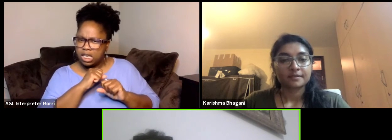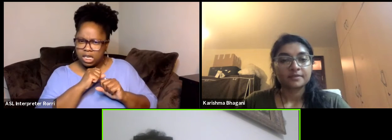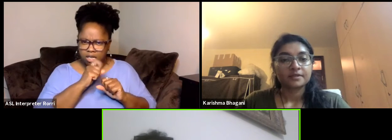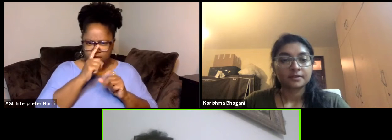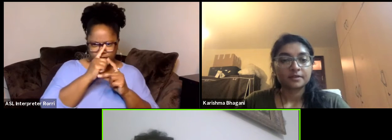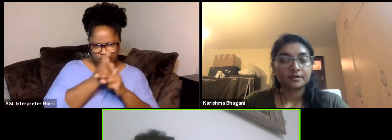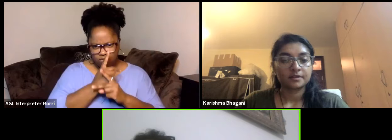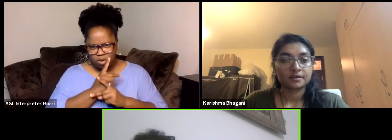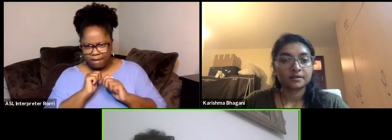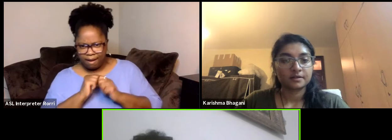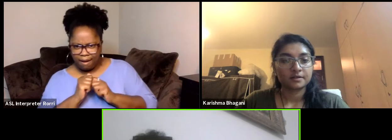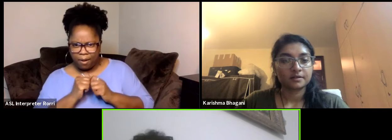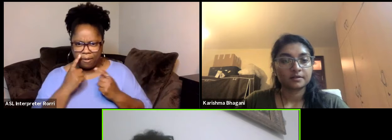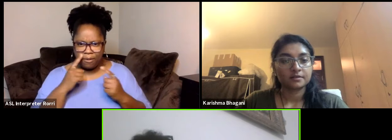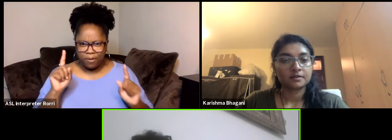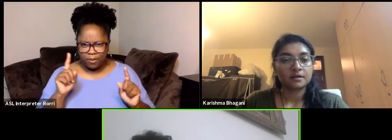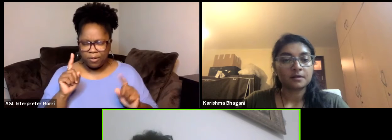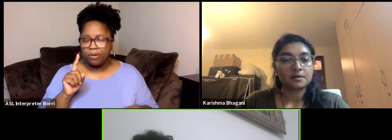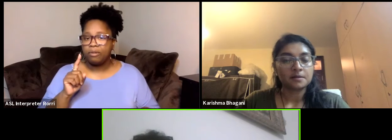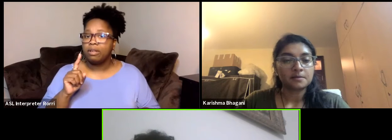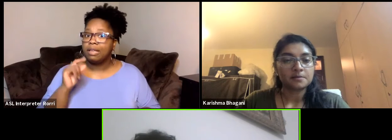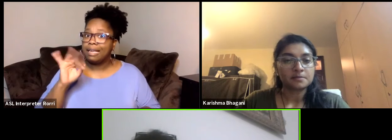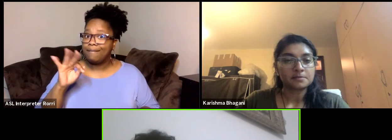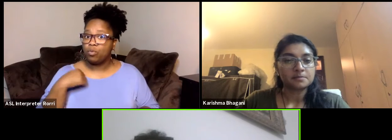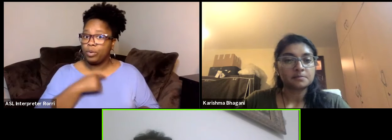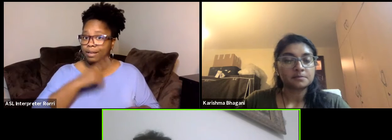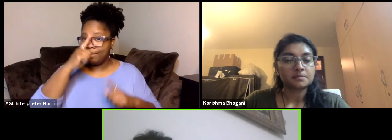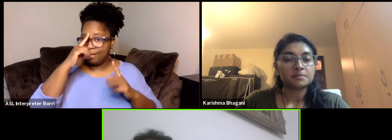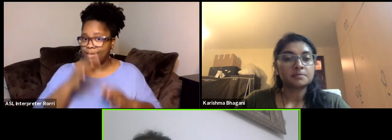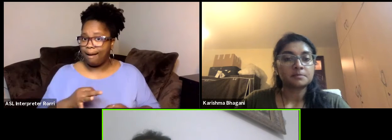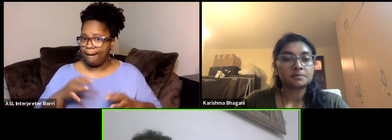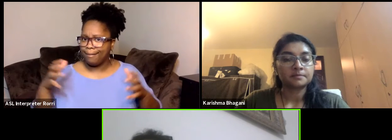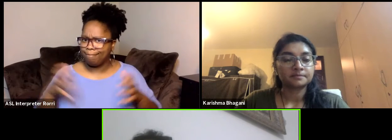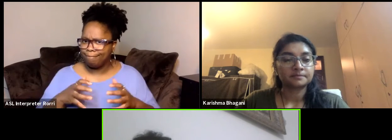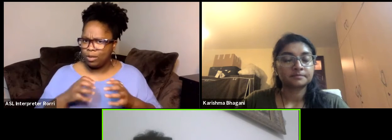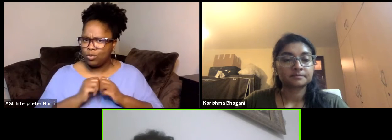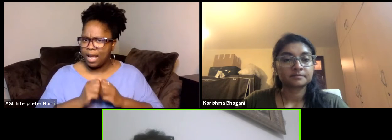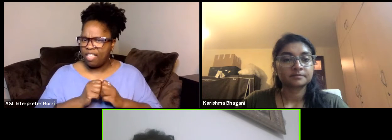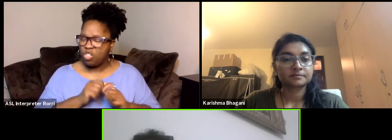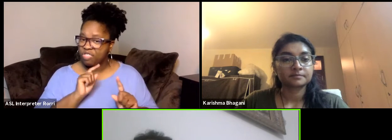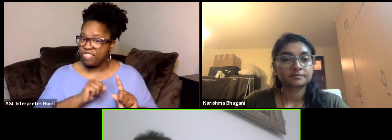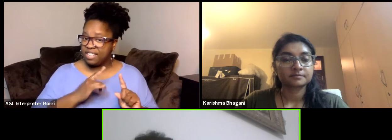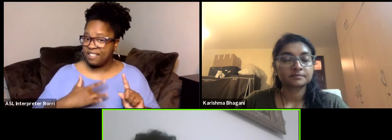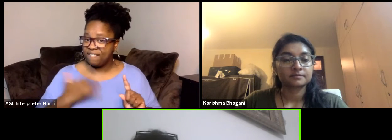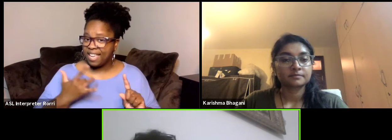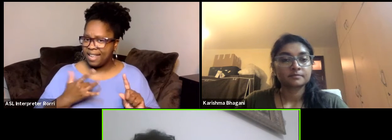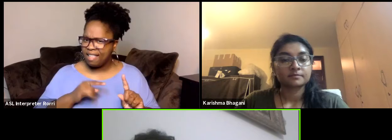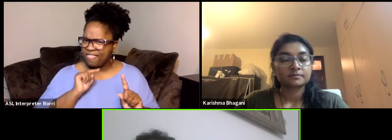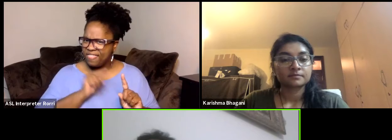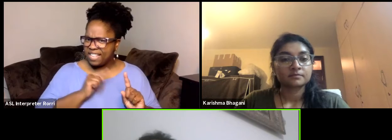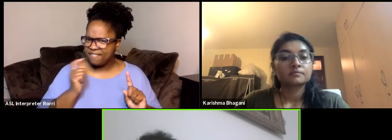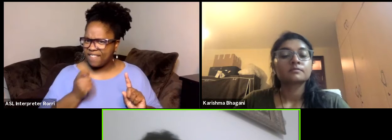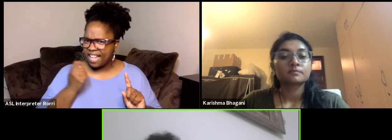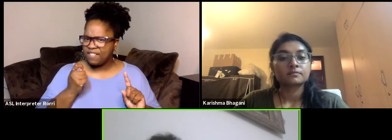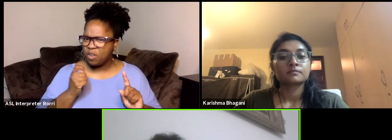Like if we decide altogether I say to make that event or that festival something then make noise